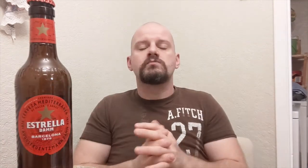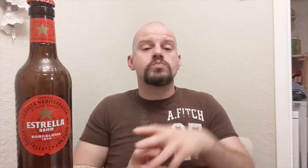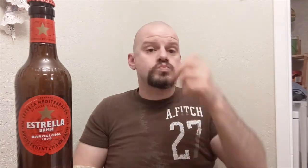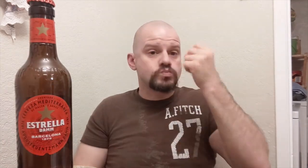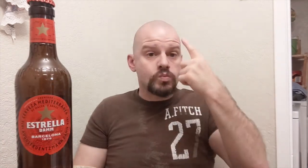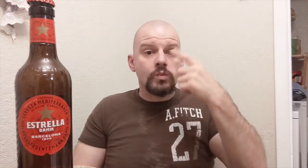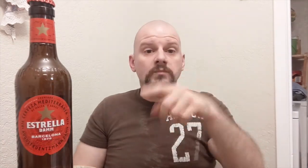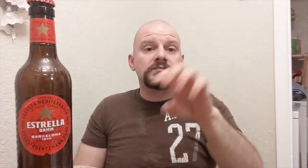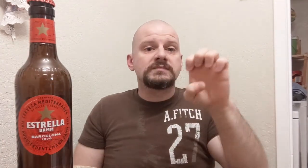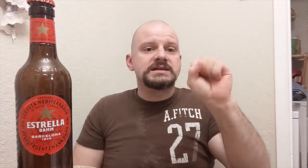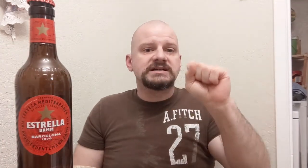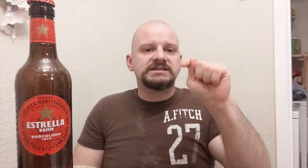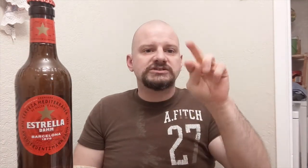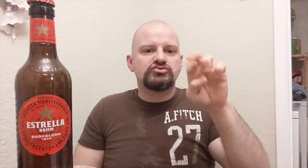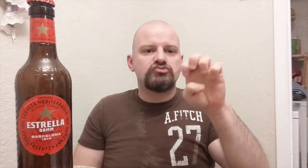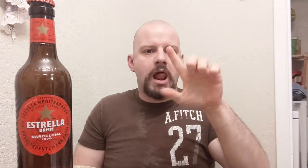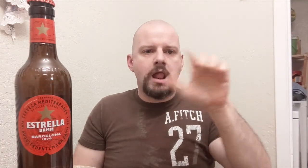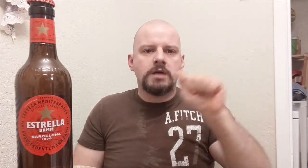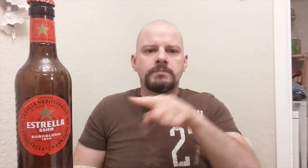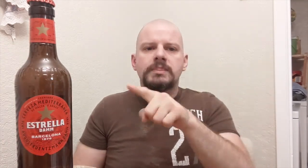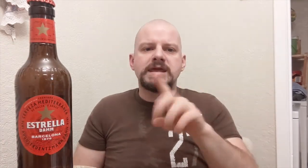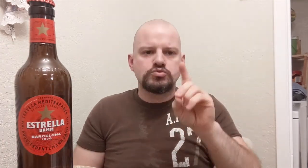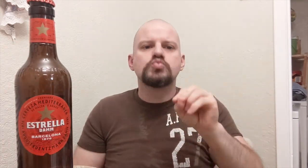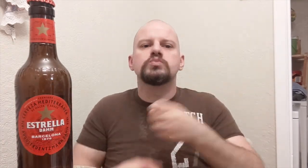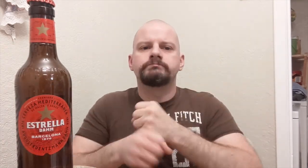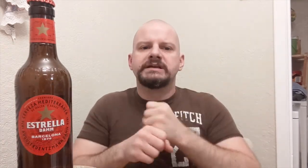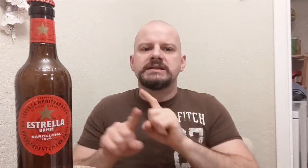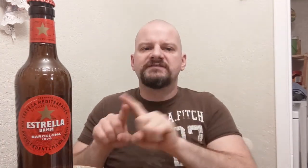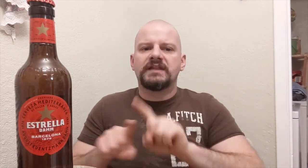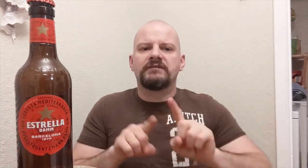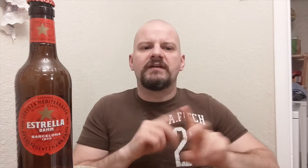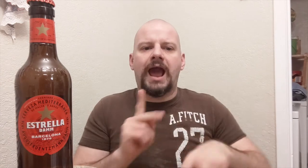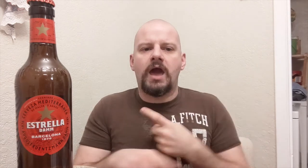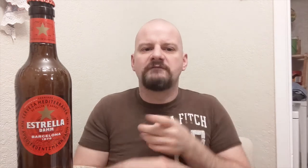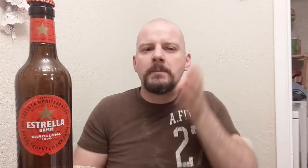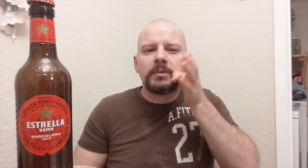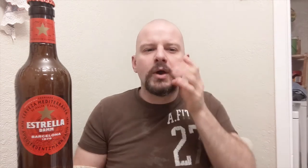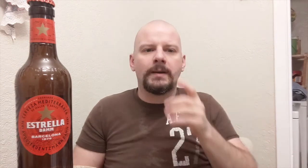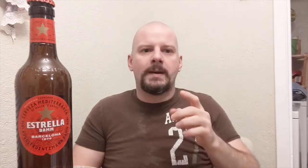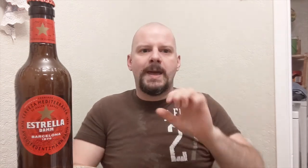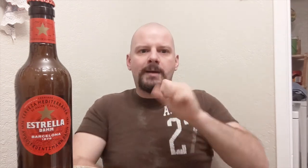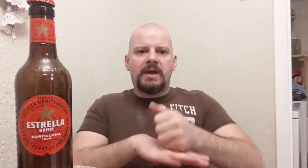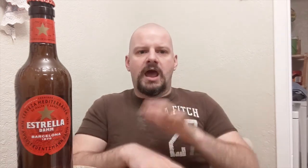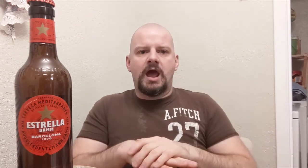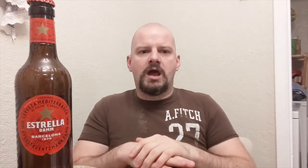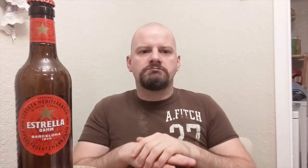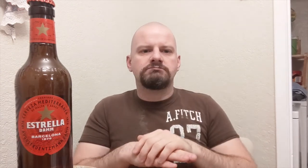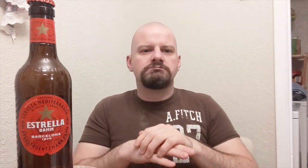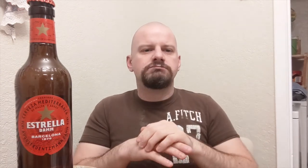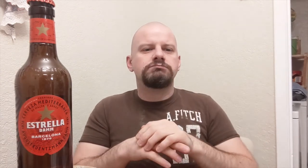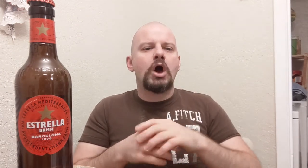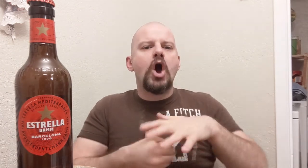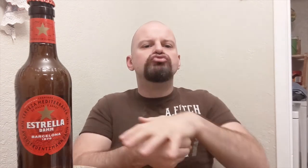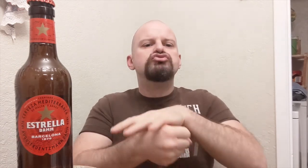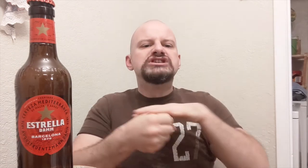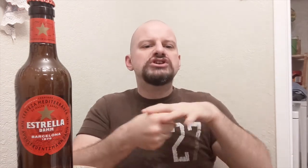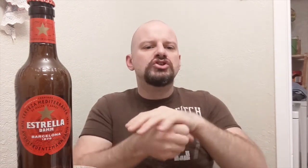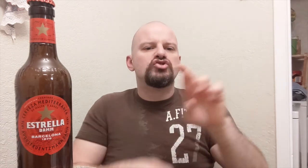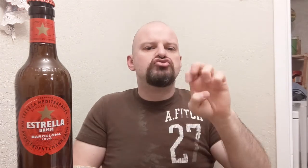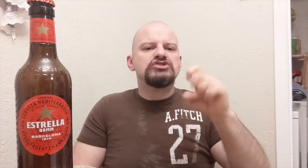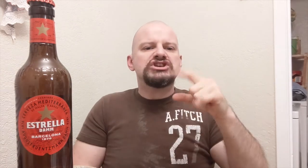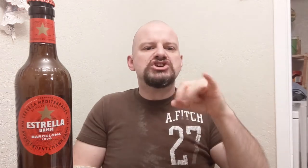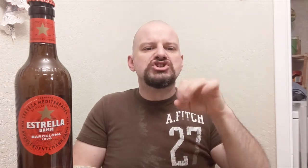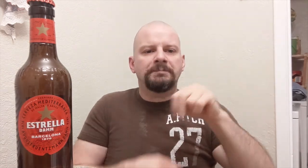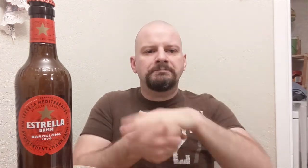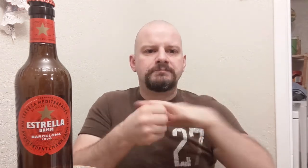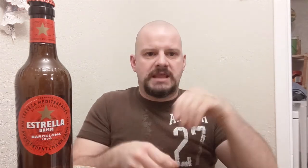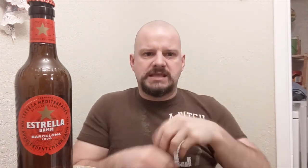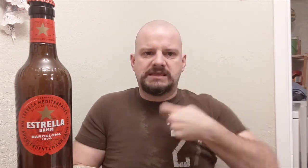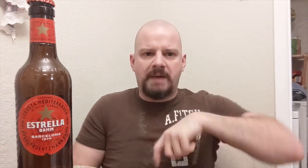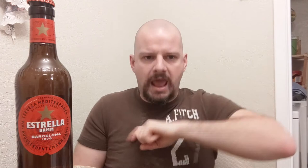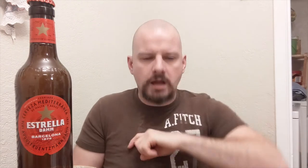You know Estrella company does make different kinds of beer based on the regions of Spain.